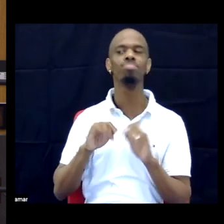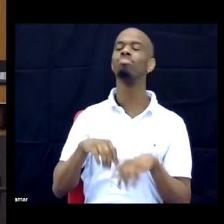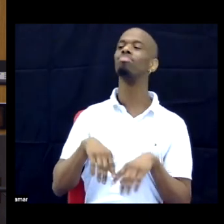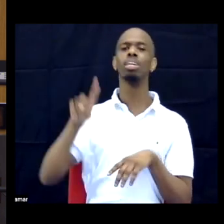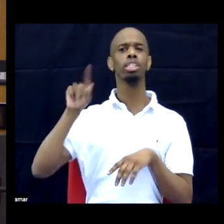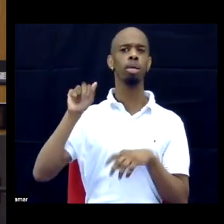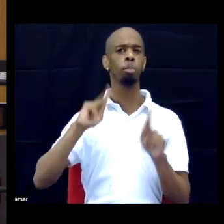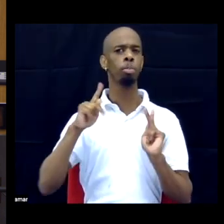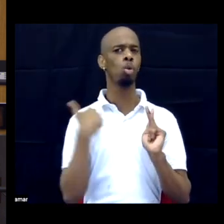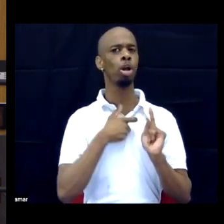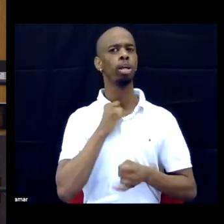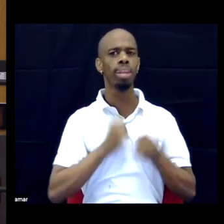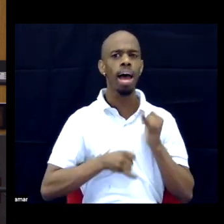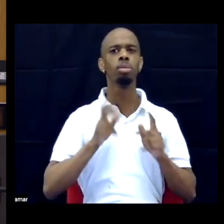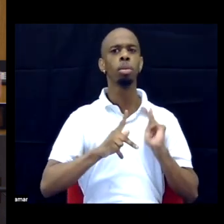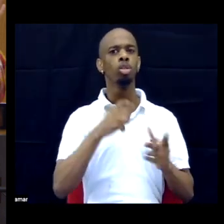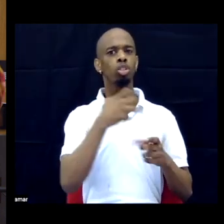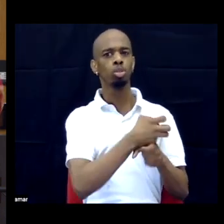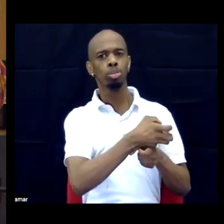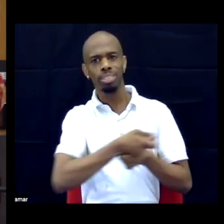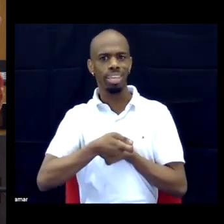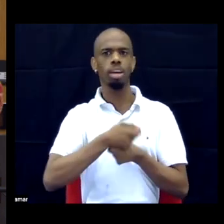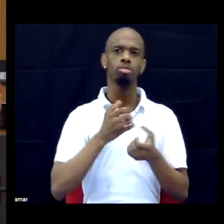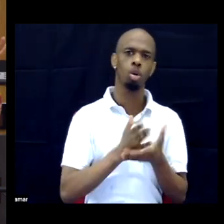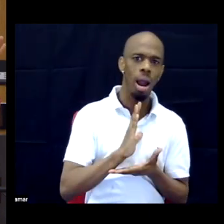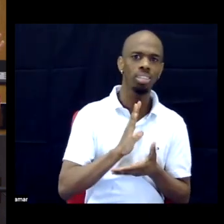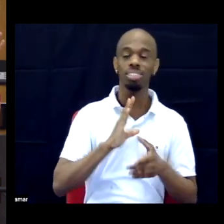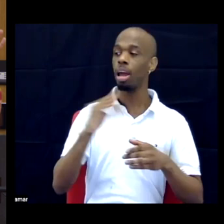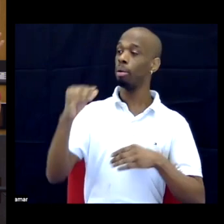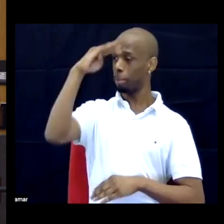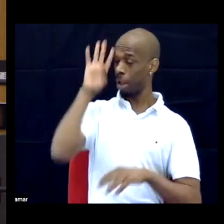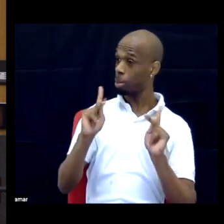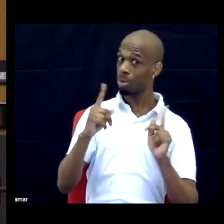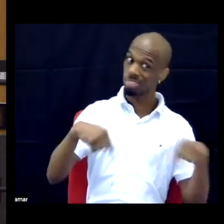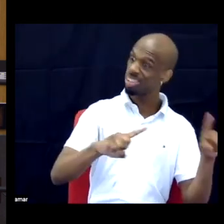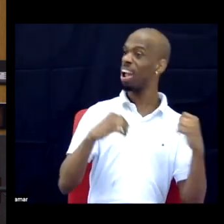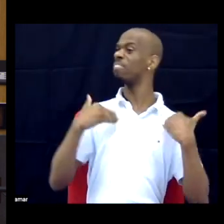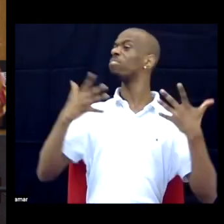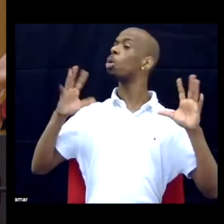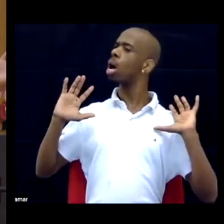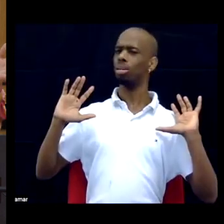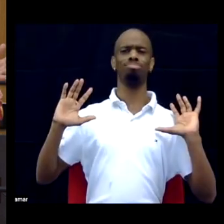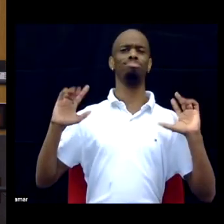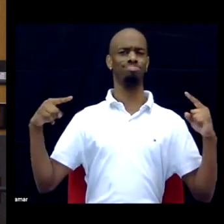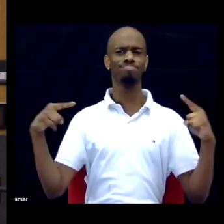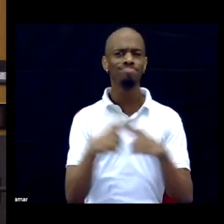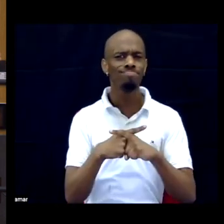people are the last people to get the rights and black people already got it so this eliminates